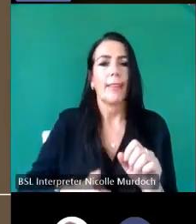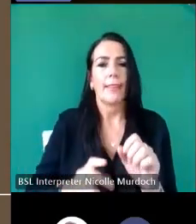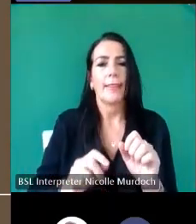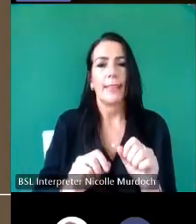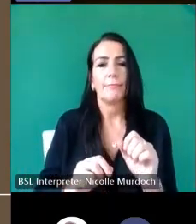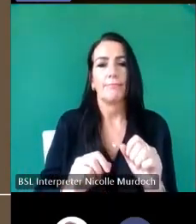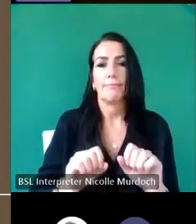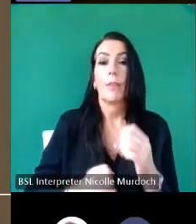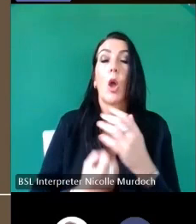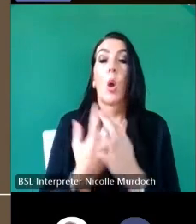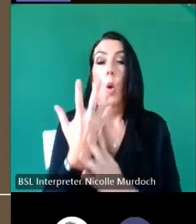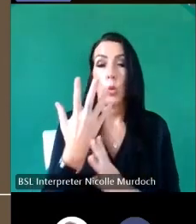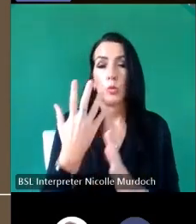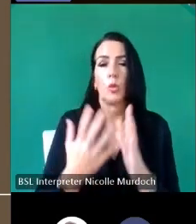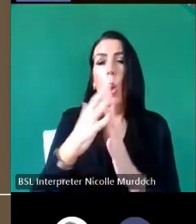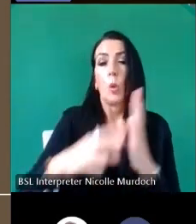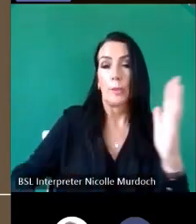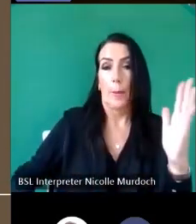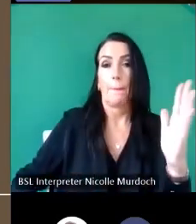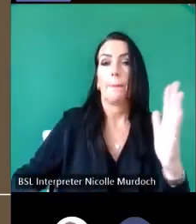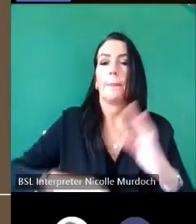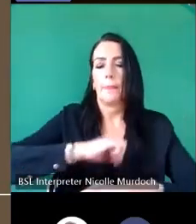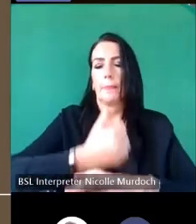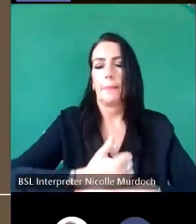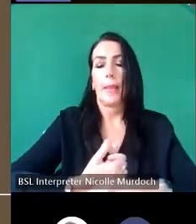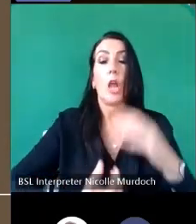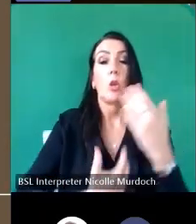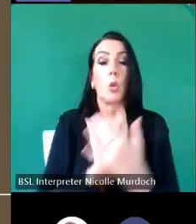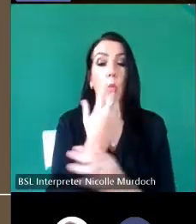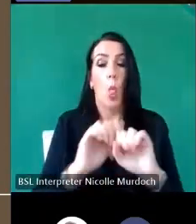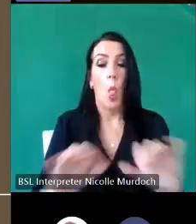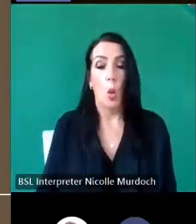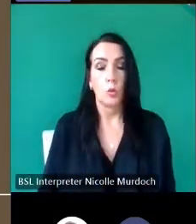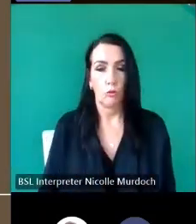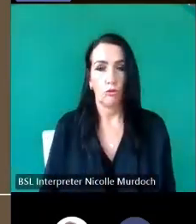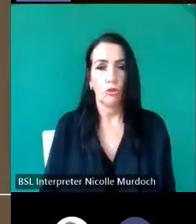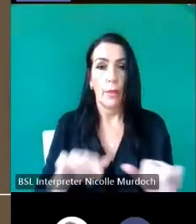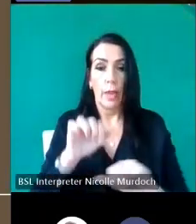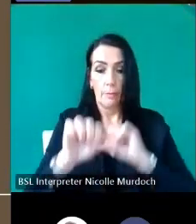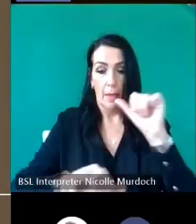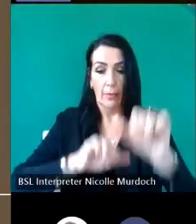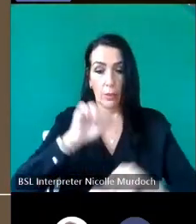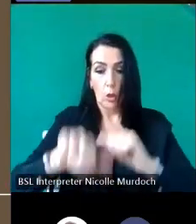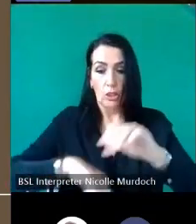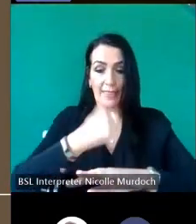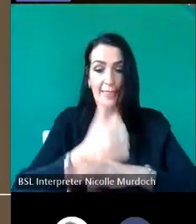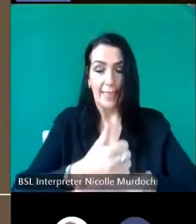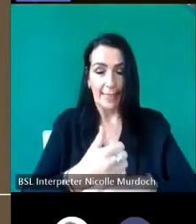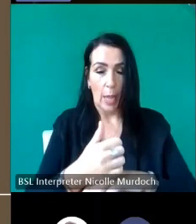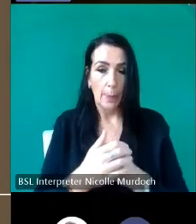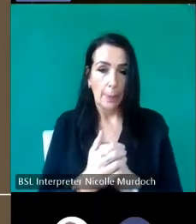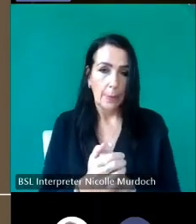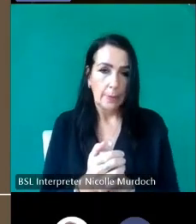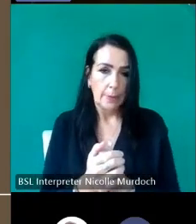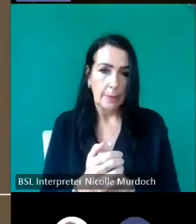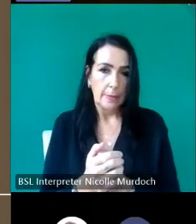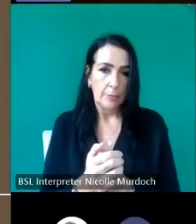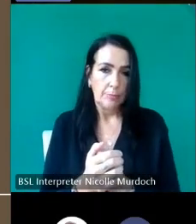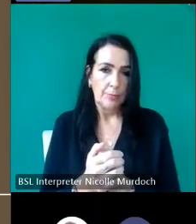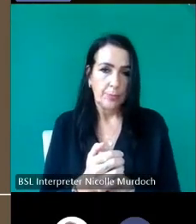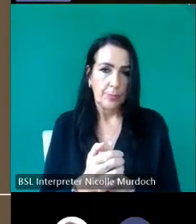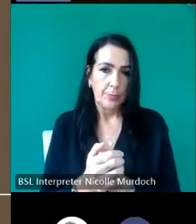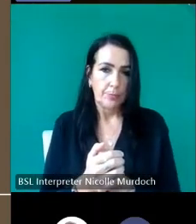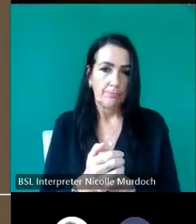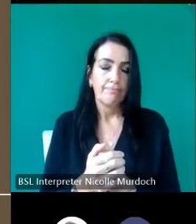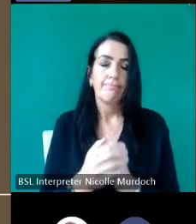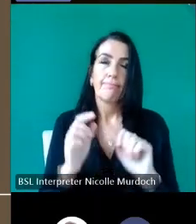created a methodology uh that uh we next search reporing methodology which will um we hope will